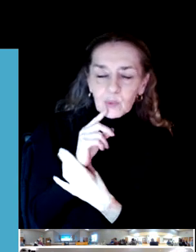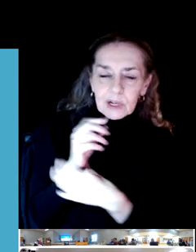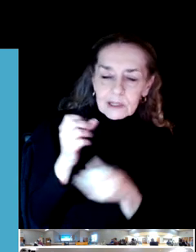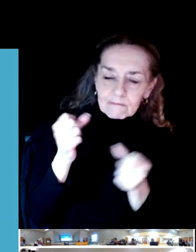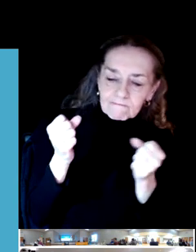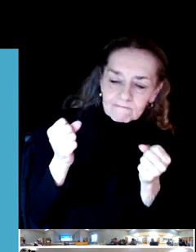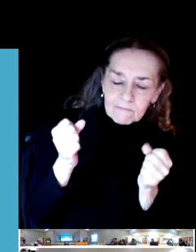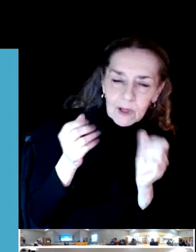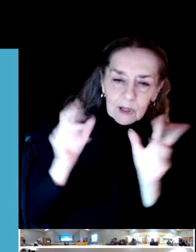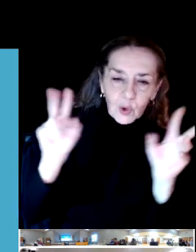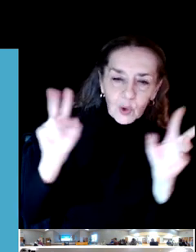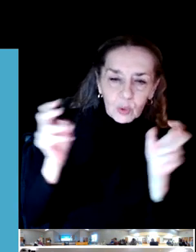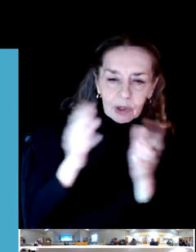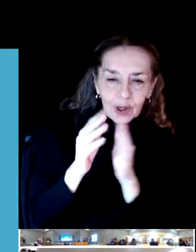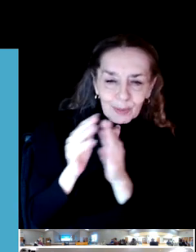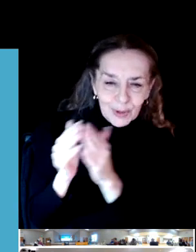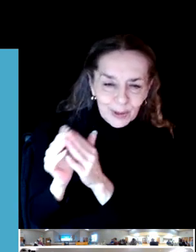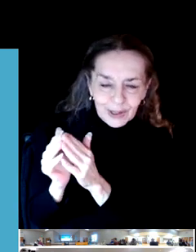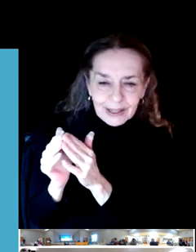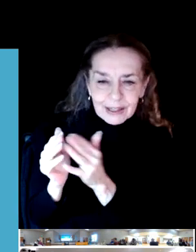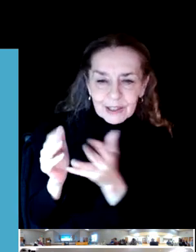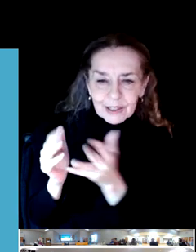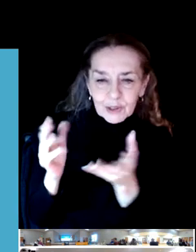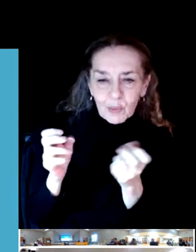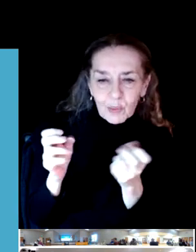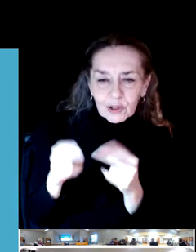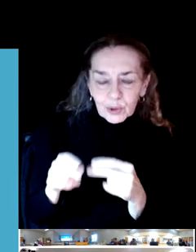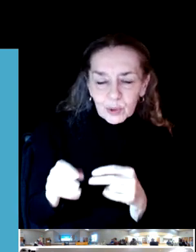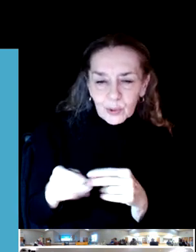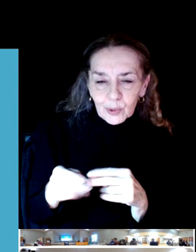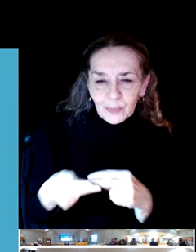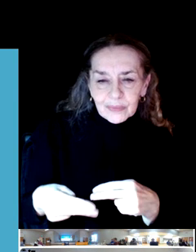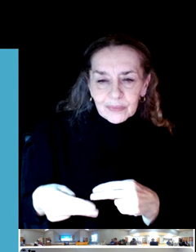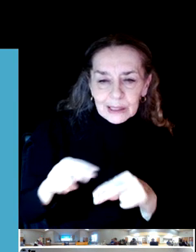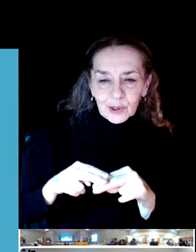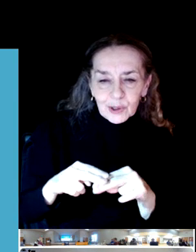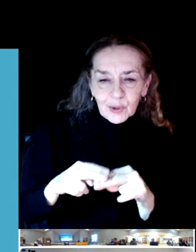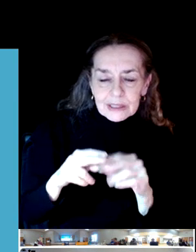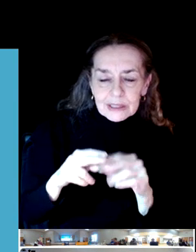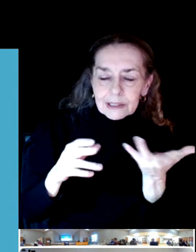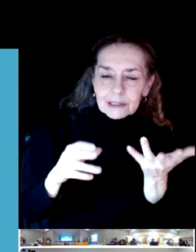And second, disc golf being embraced more and more by families that want to spend time together recreating in nature.